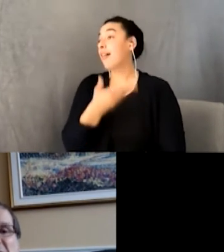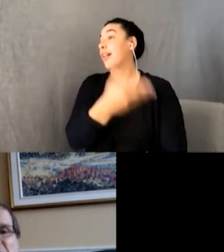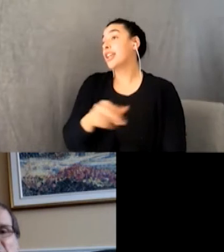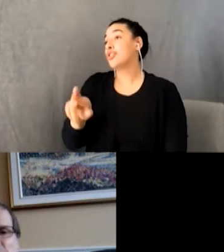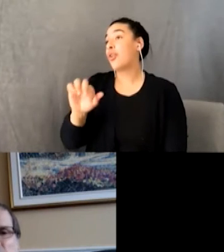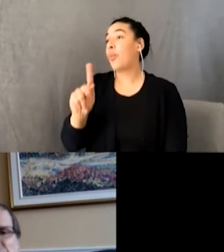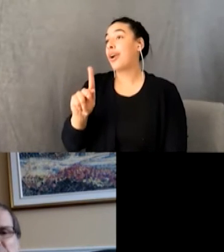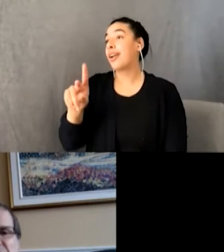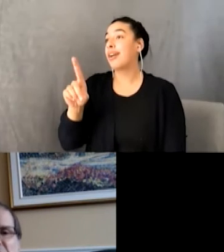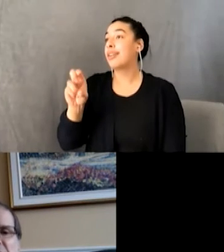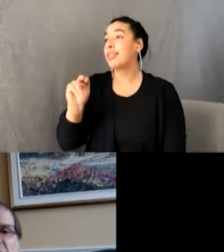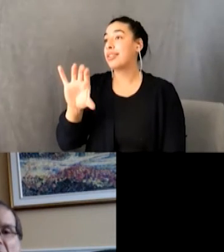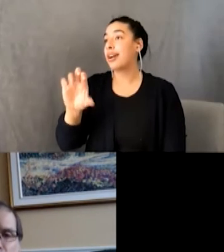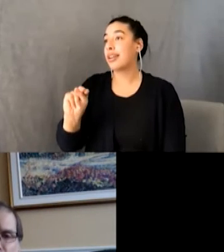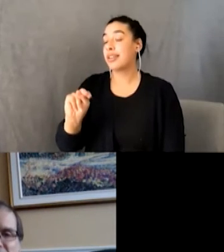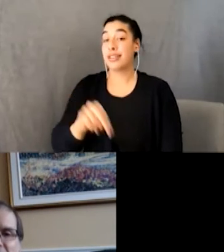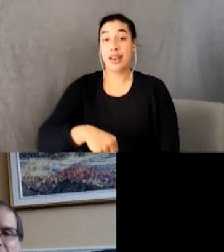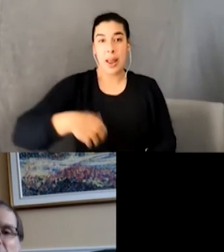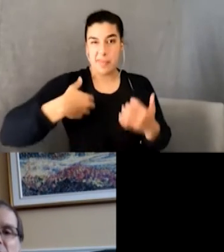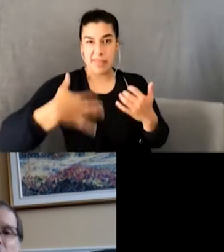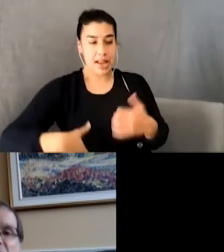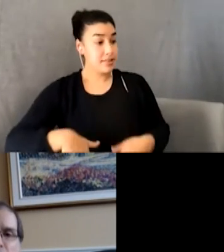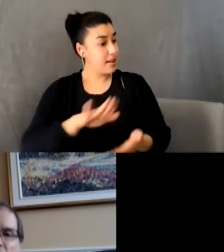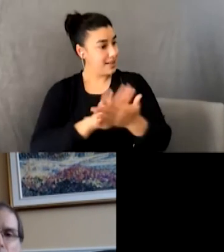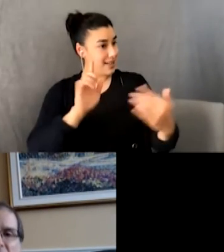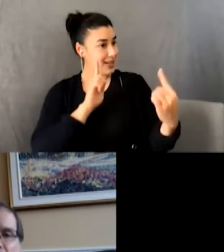“Nice to meet you, Mr. Duncan. I ’ope you can sing, ’cause I can’t play a bloody note.”